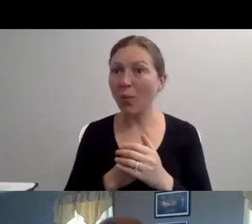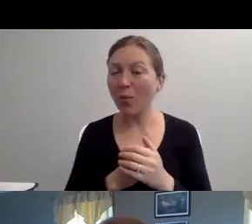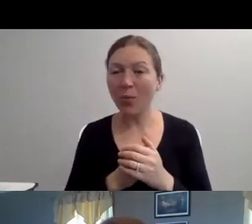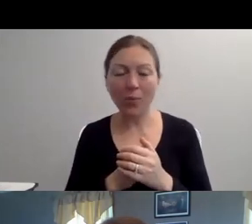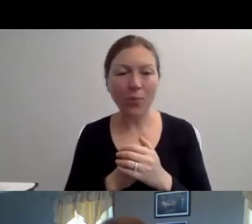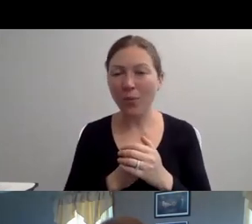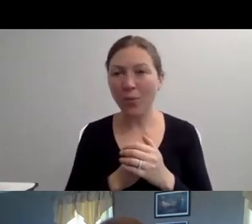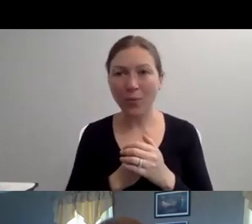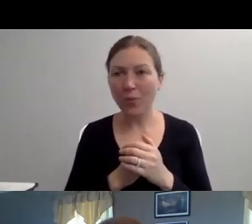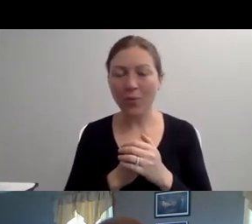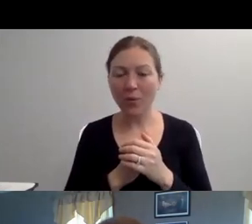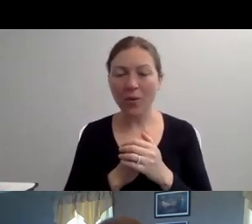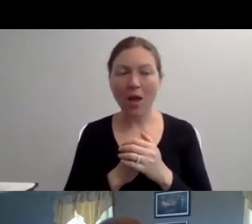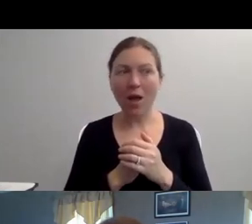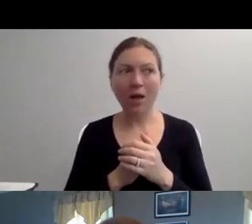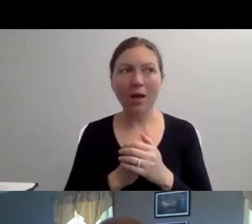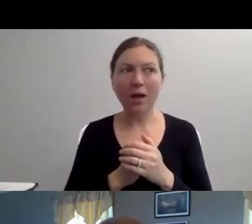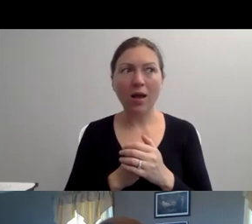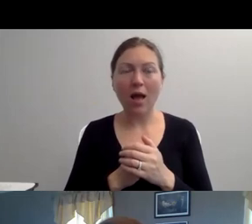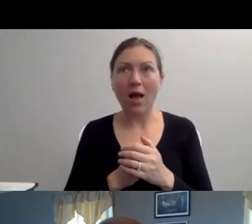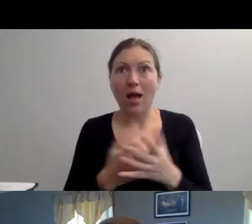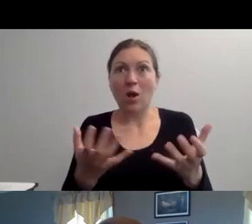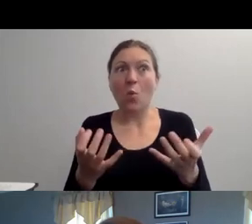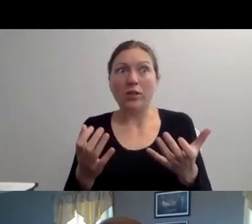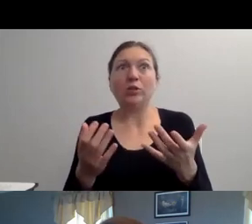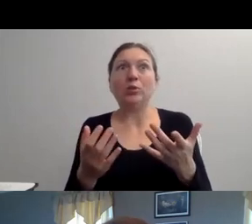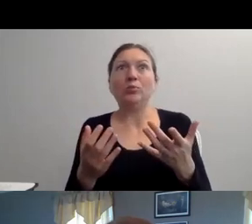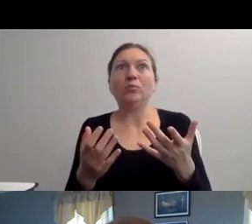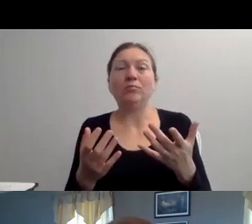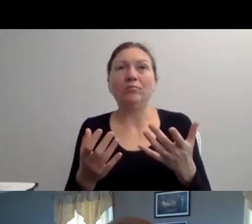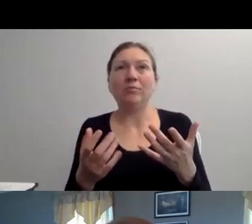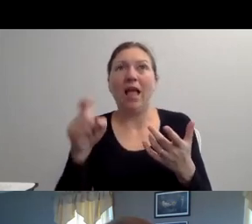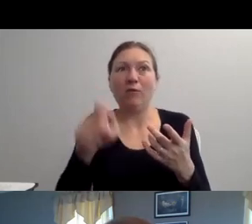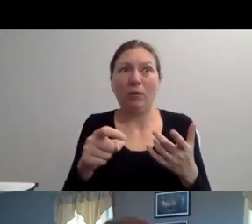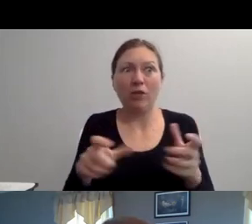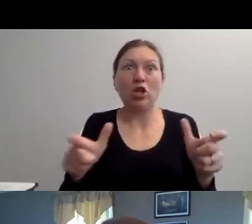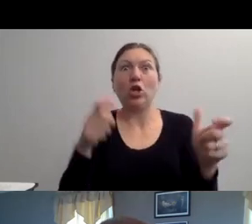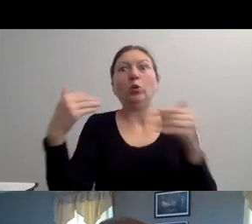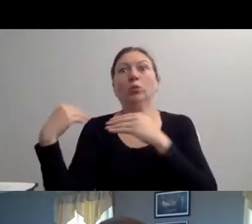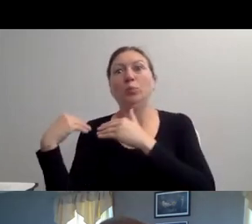SOME ACTIONABLE NEXT STEPS OF WHAT YOU CAN DO TODAY IS FOLLOW THE BASIC RULES WE COVERED TODAY.